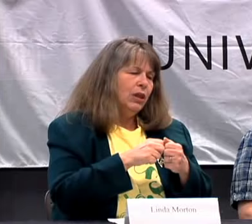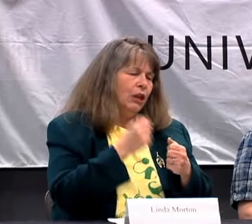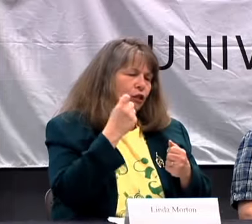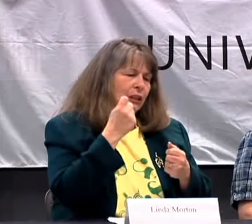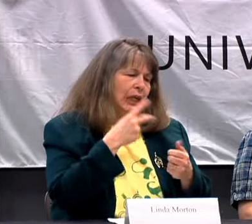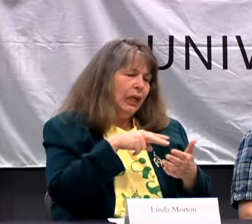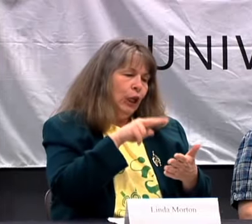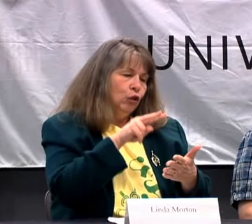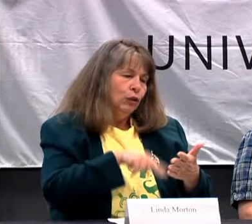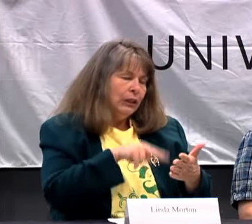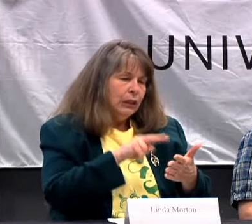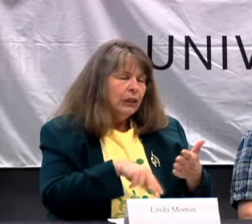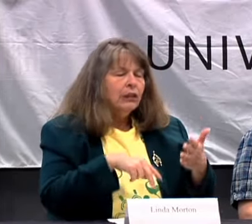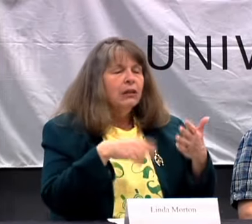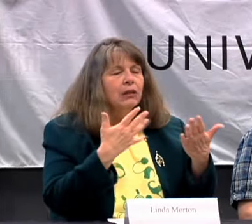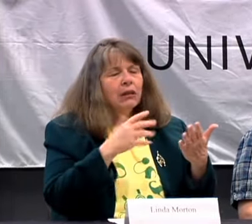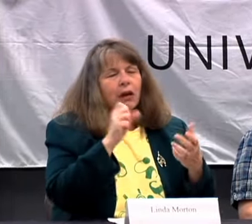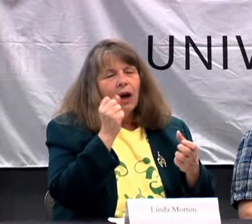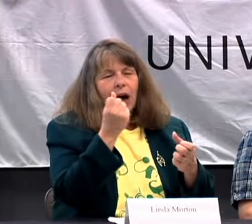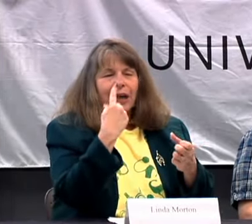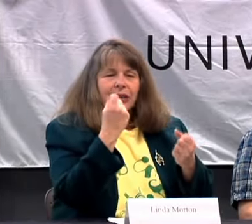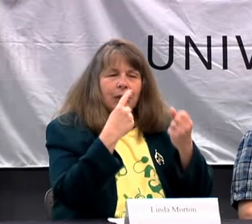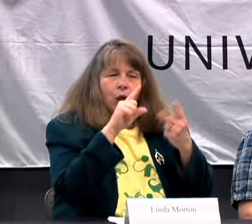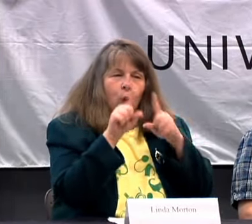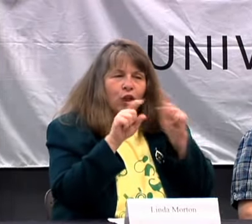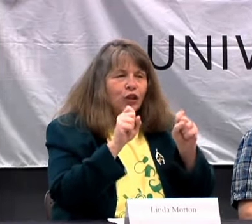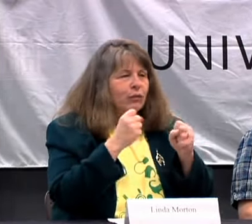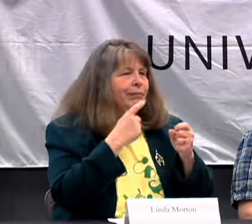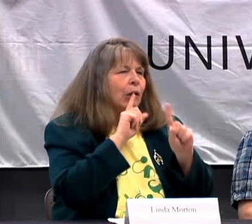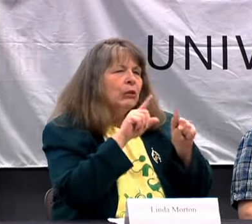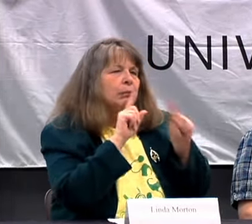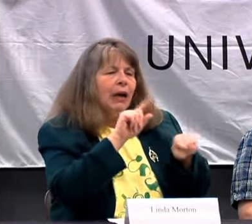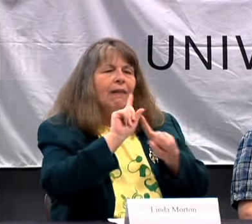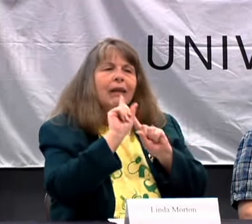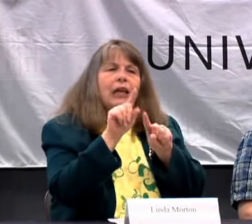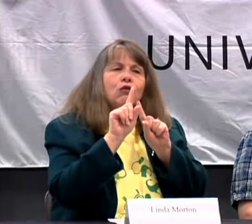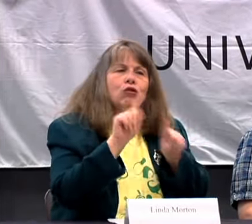FOUND OUT I HAD A PROBLEM WITH READING. THEY WOULD ASK ME